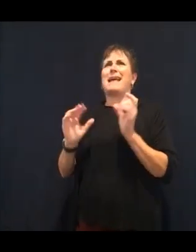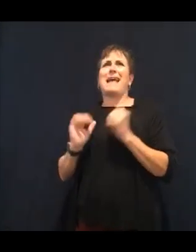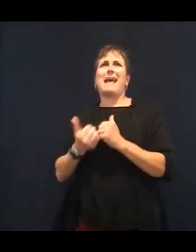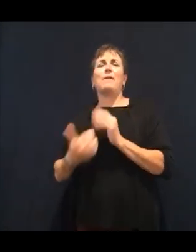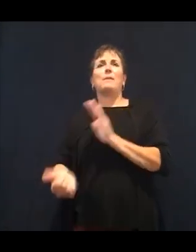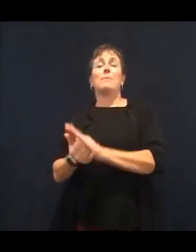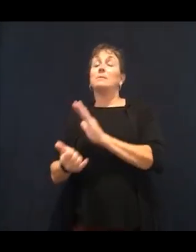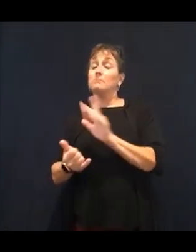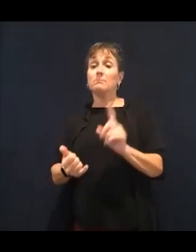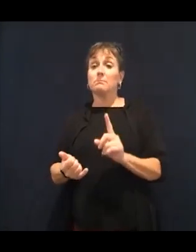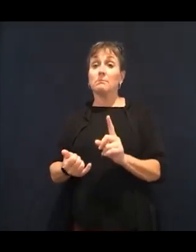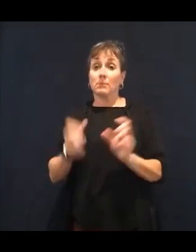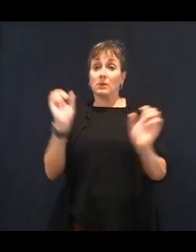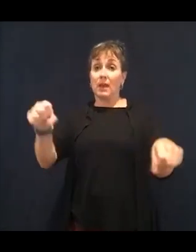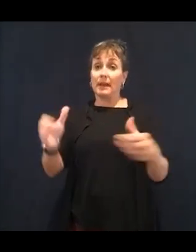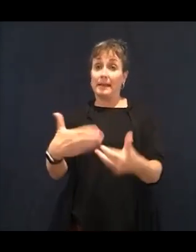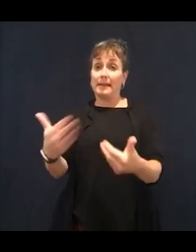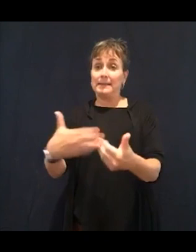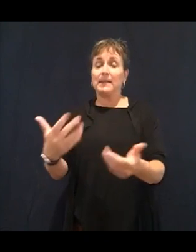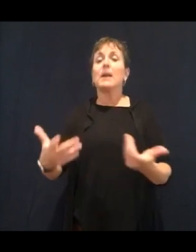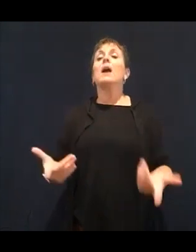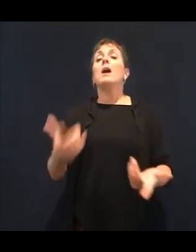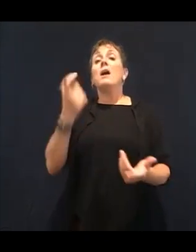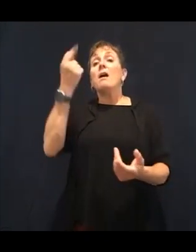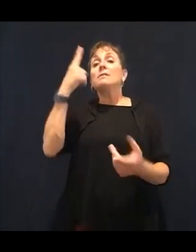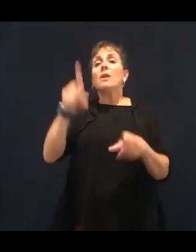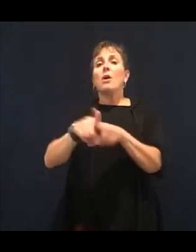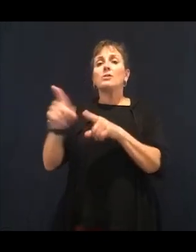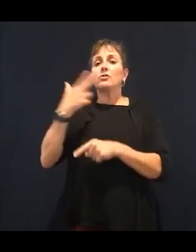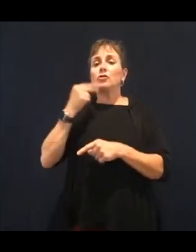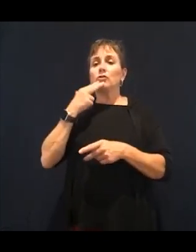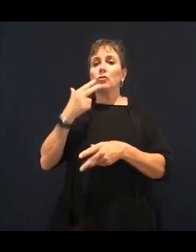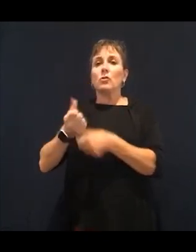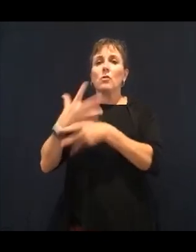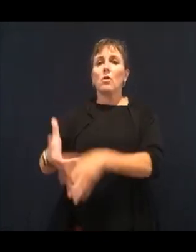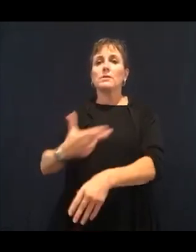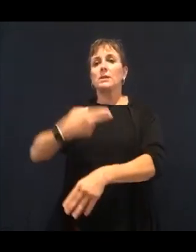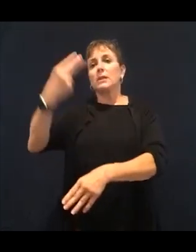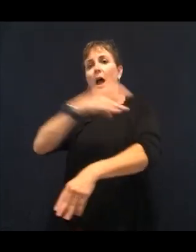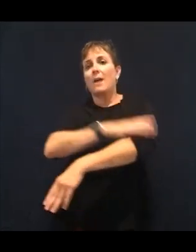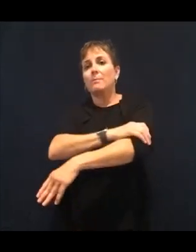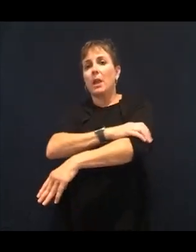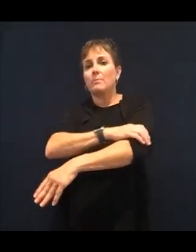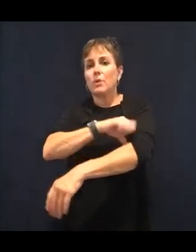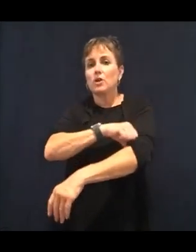it causes an obstruction of free-flowing blood to